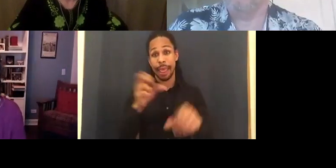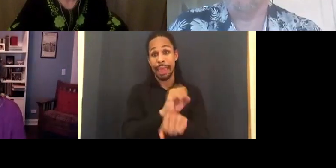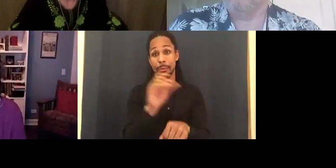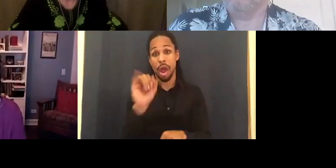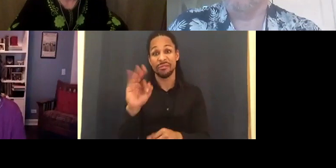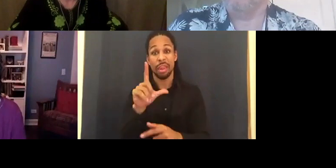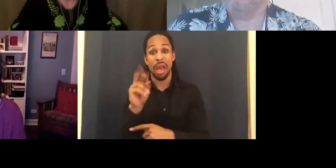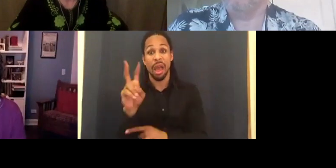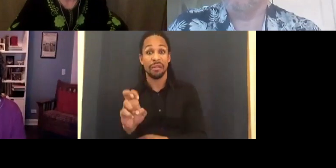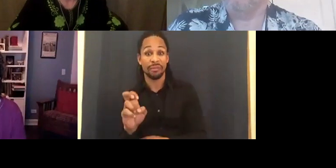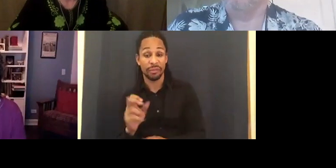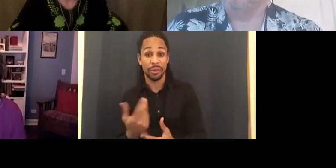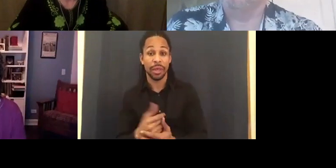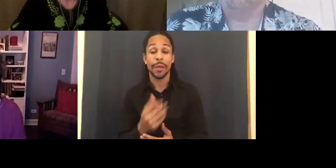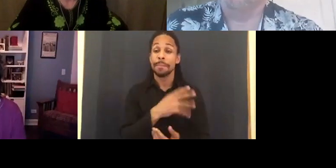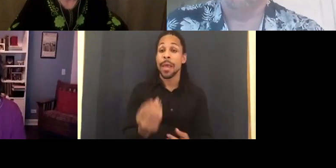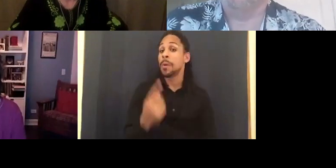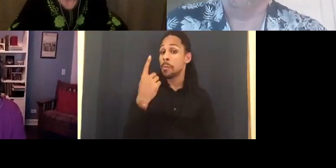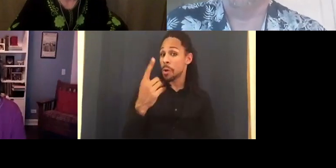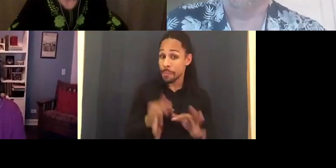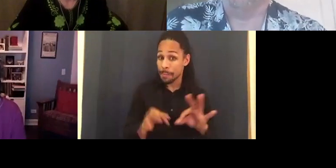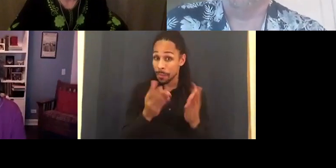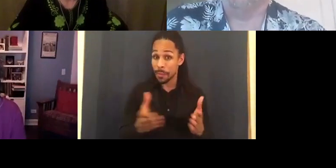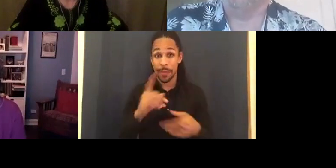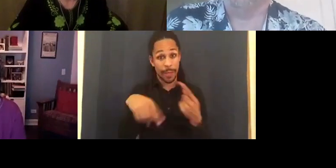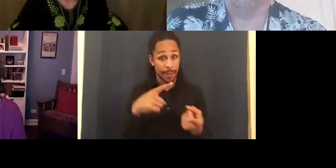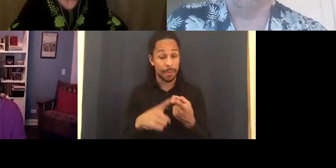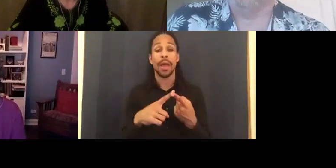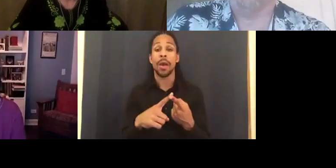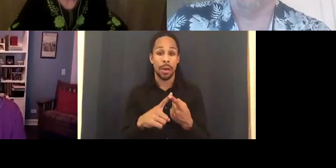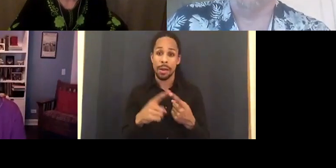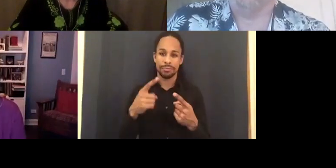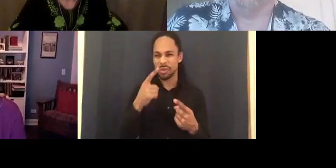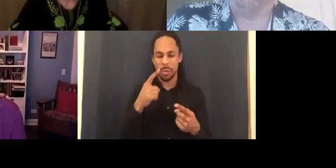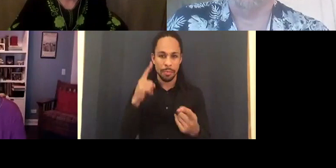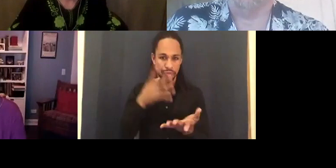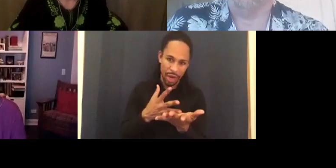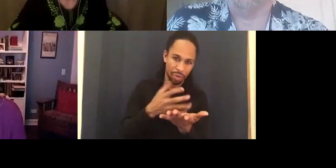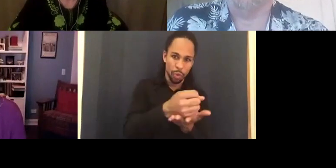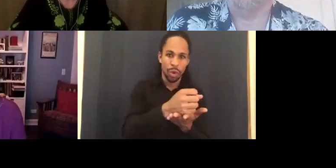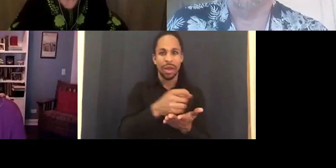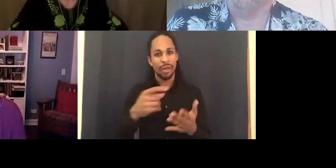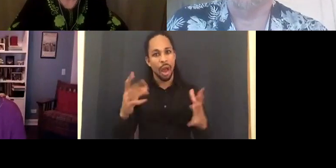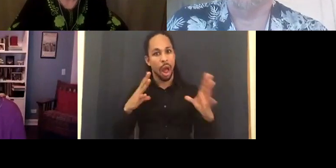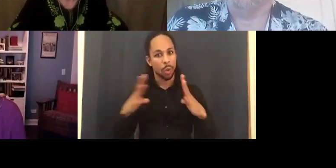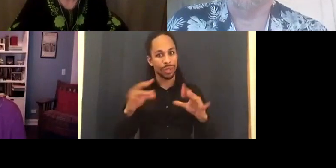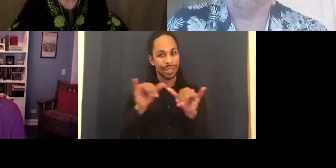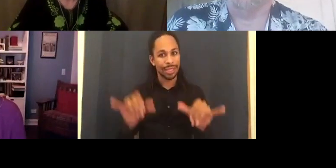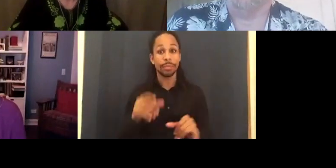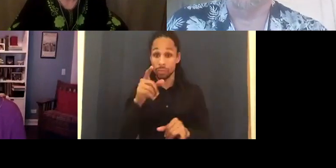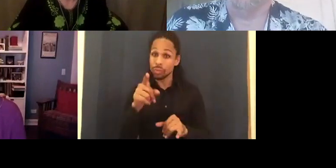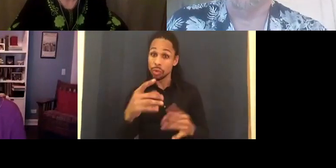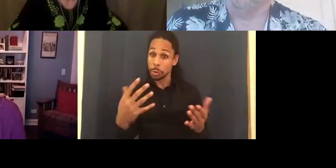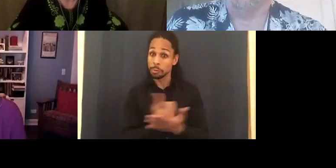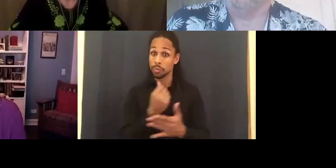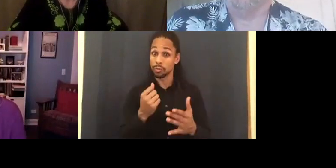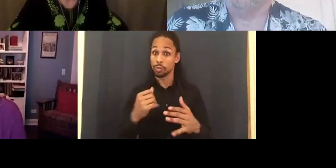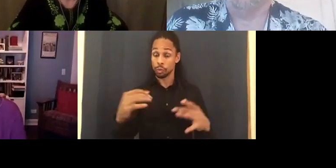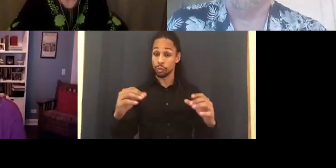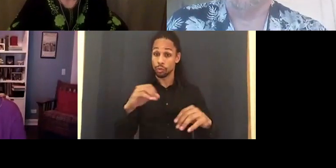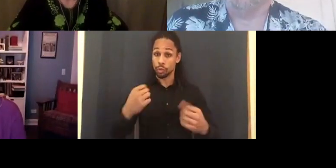into the mainstream Hollywood system is you get support making your project, and you might